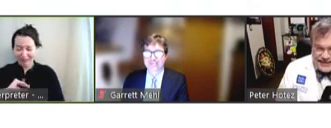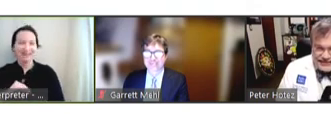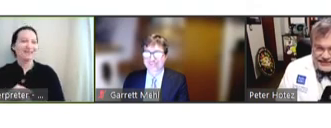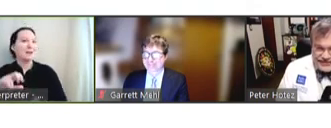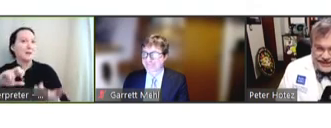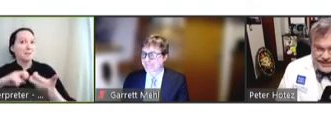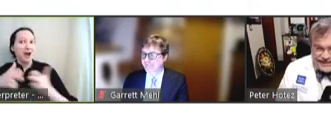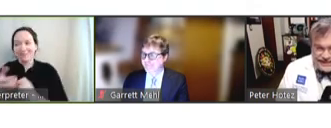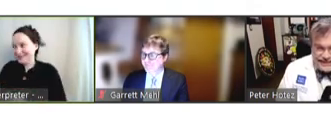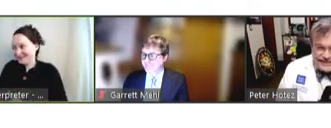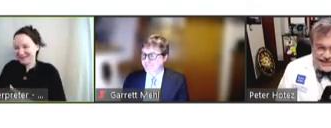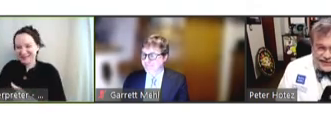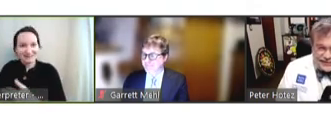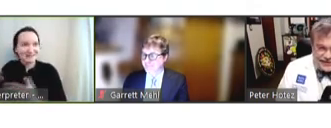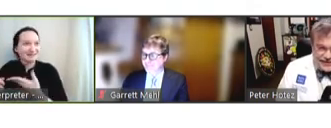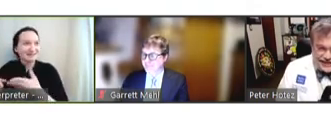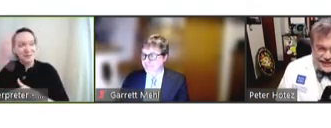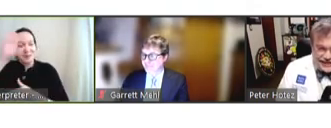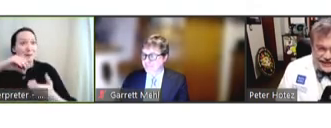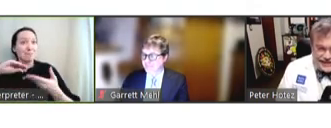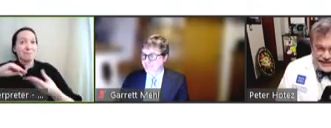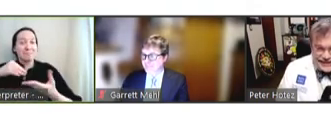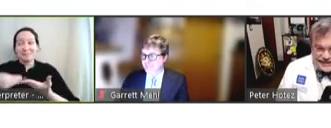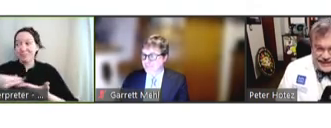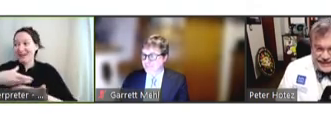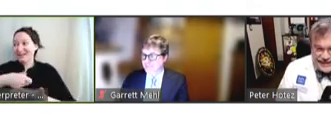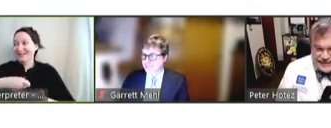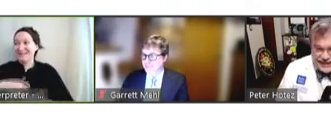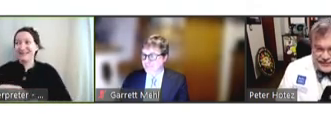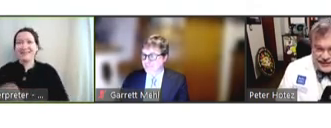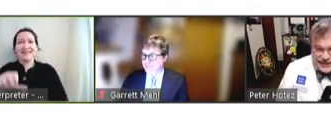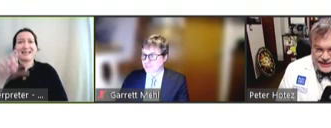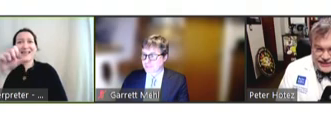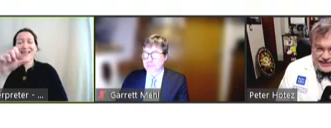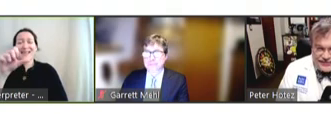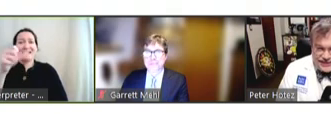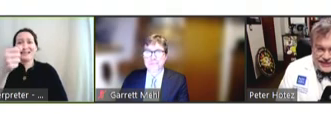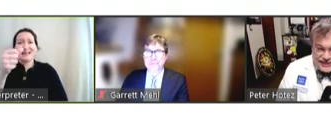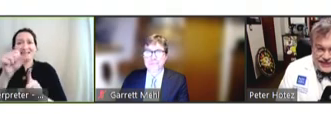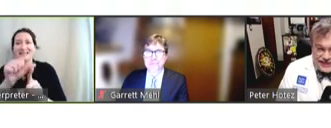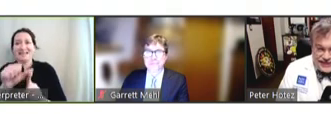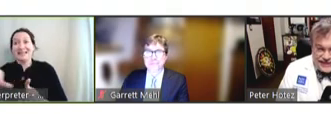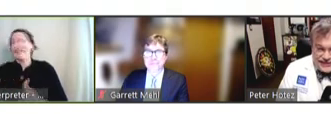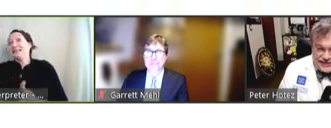you know, I raise between 10 to the six and 10 to the seven dollars and we need 10 to the seven